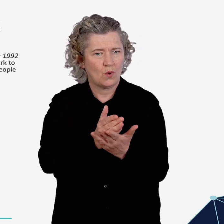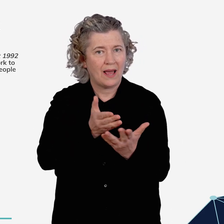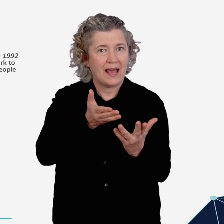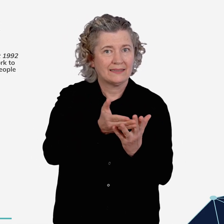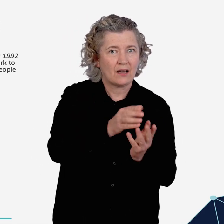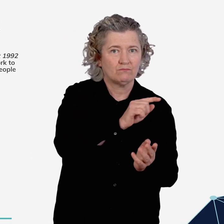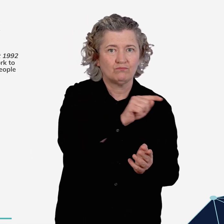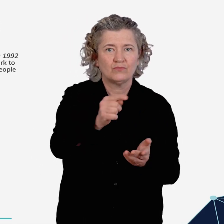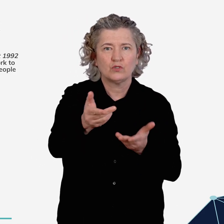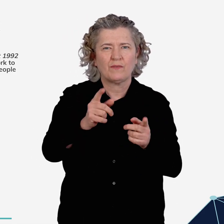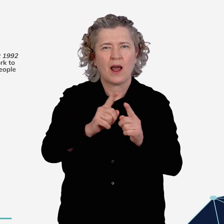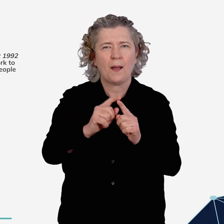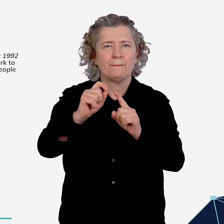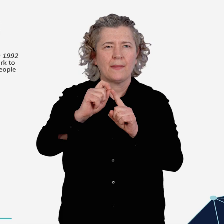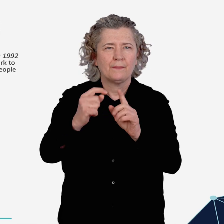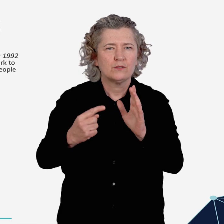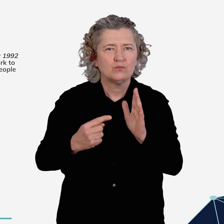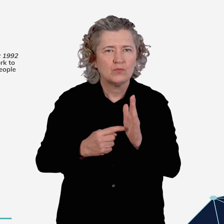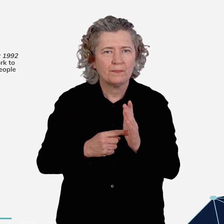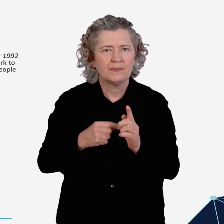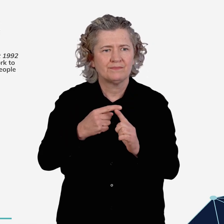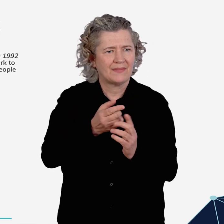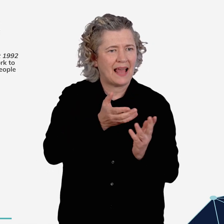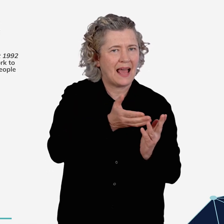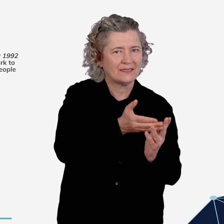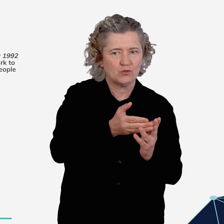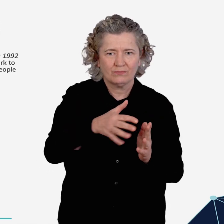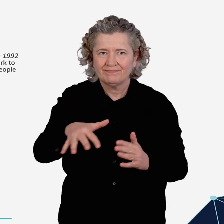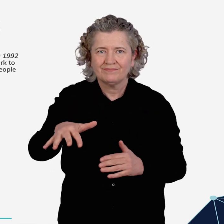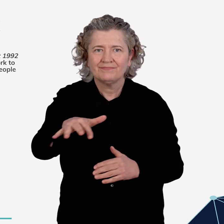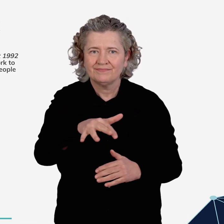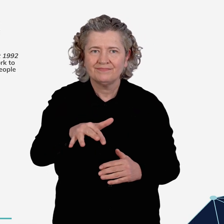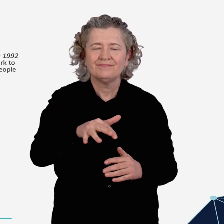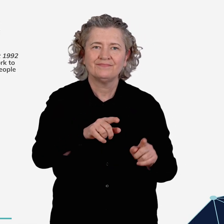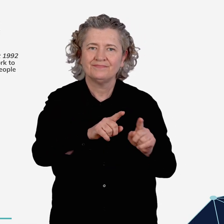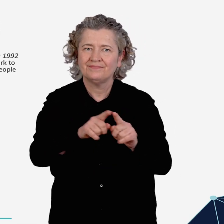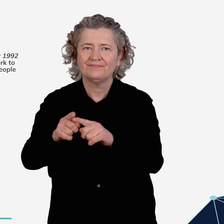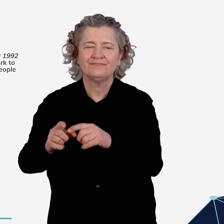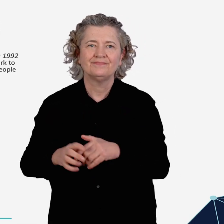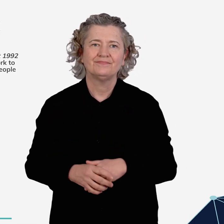the accessibility of services such as public transportation and access to premises.